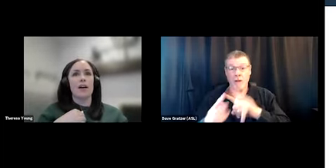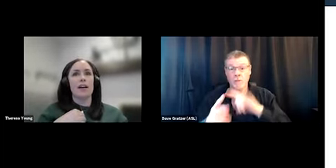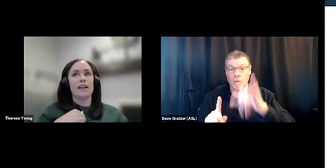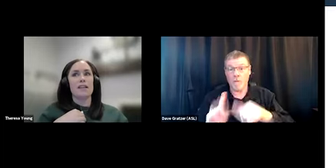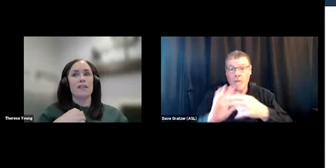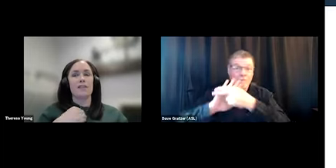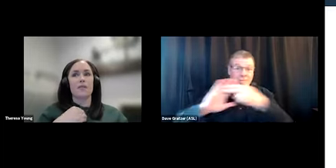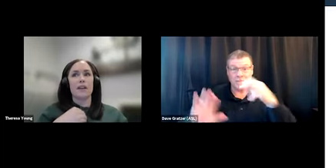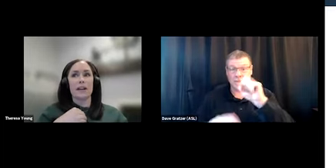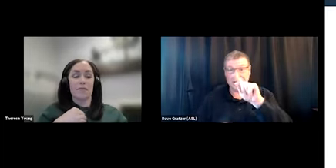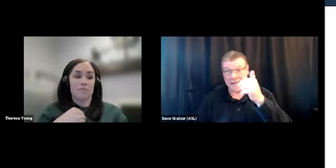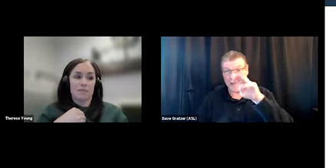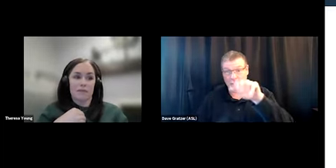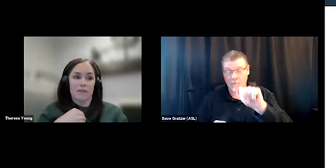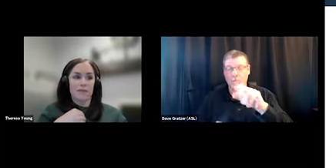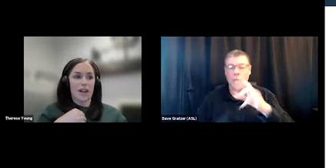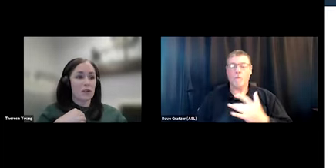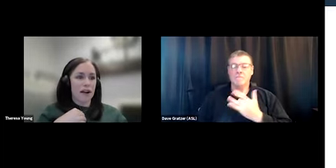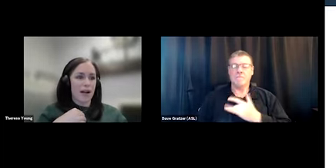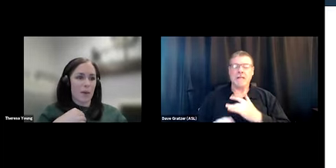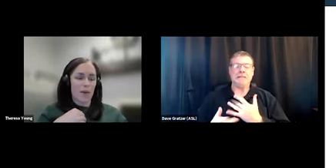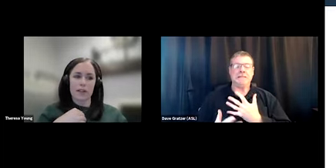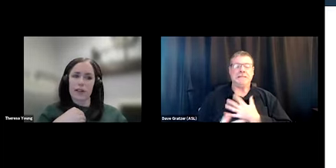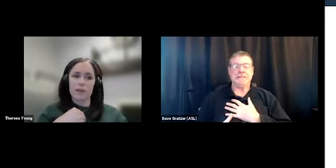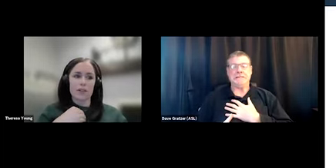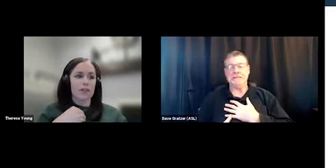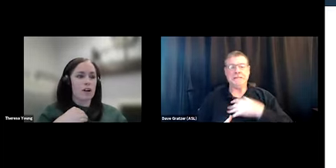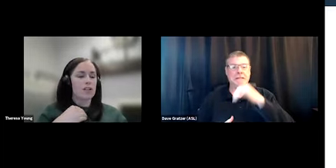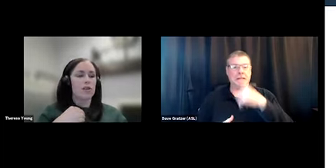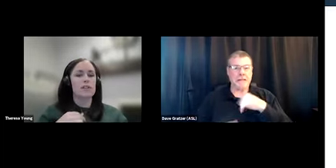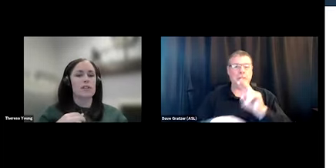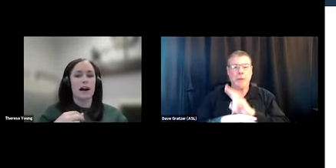or is feeling not so great about their use or return to use.